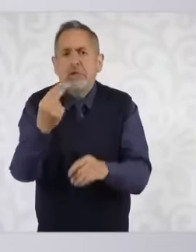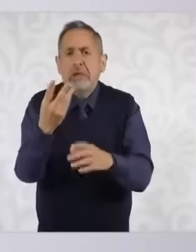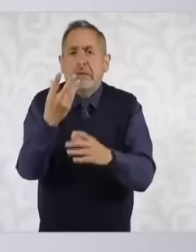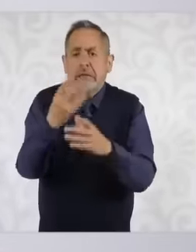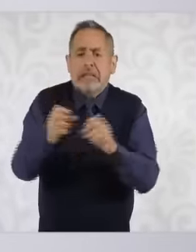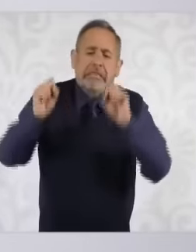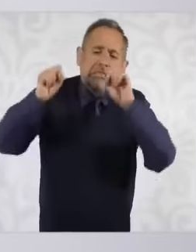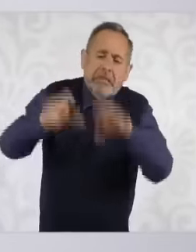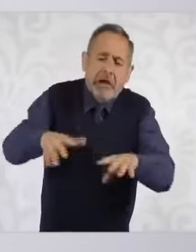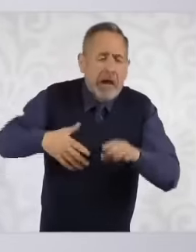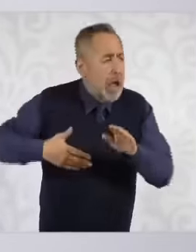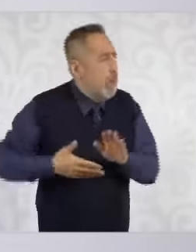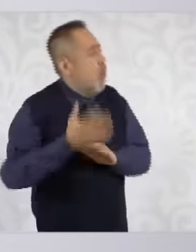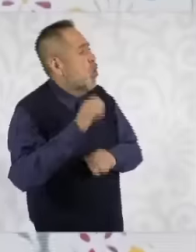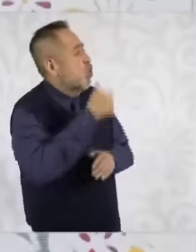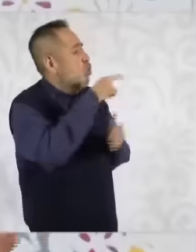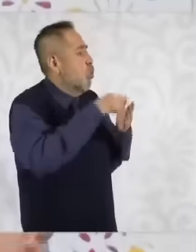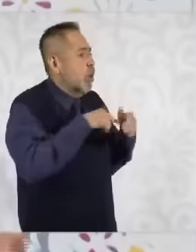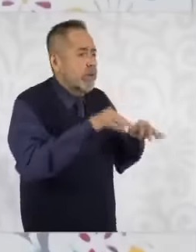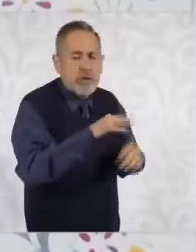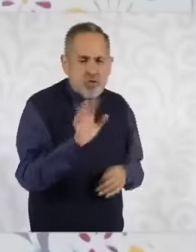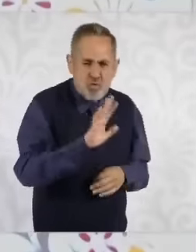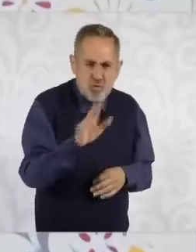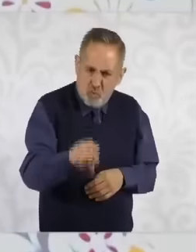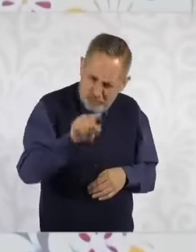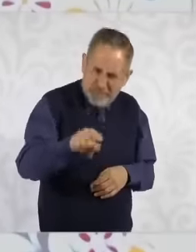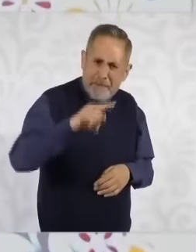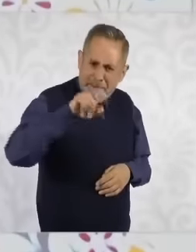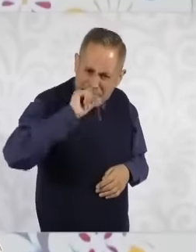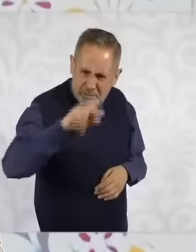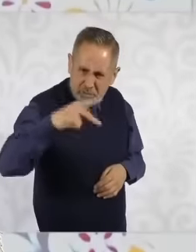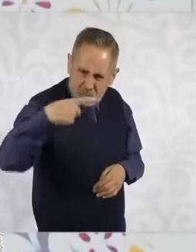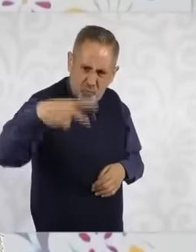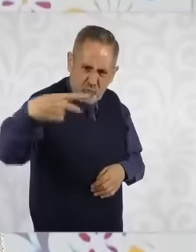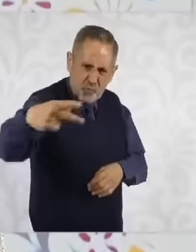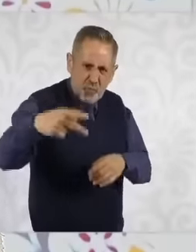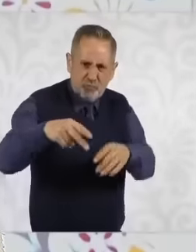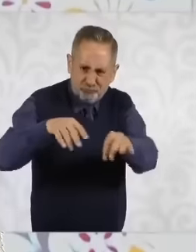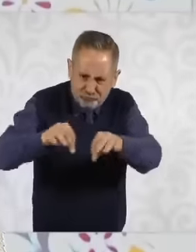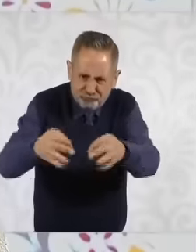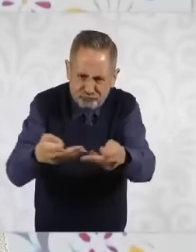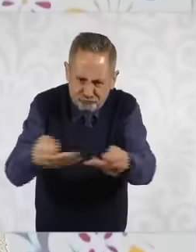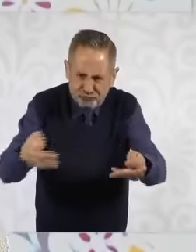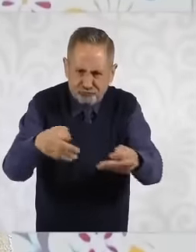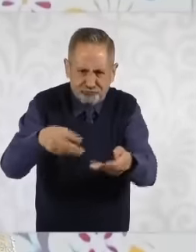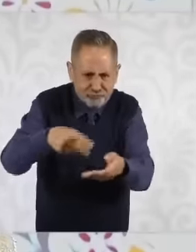can live from their own production. That is one of the great objectives of sowing life